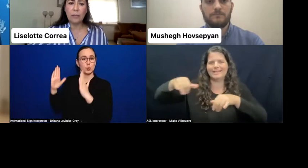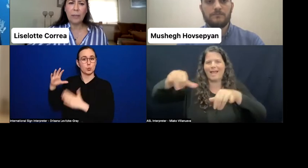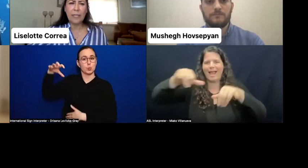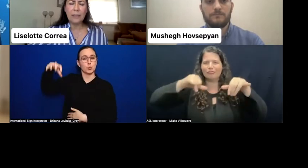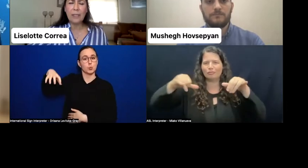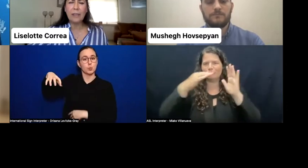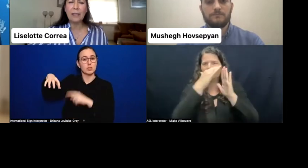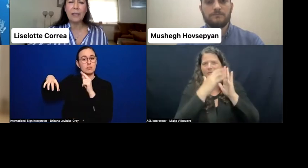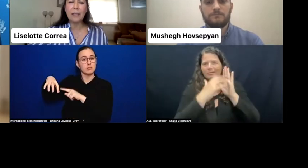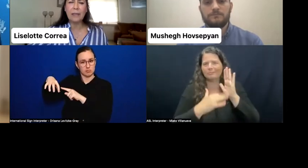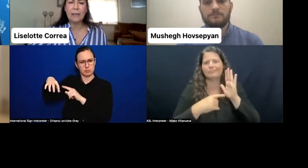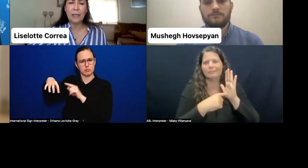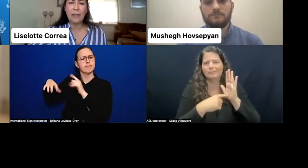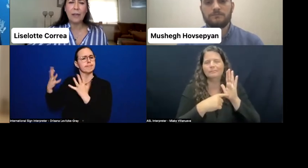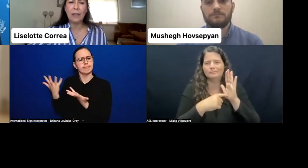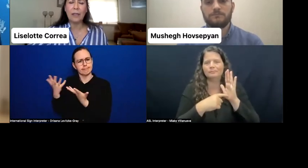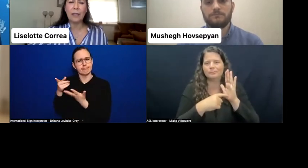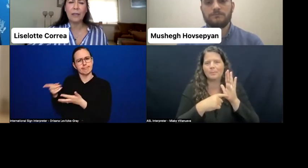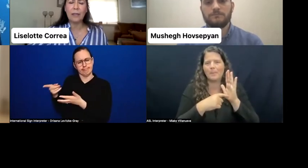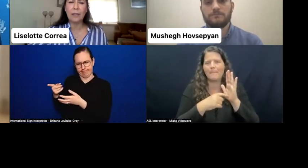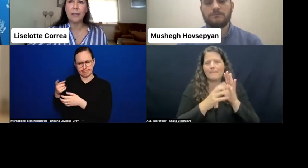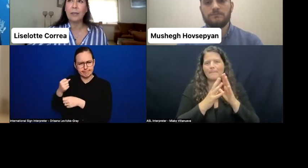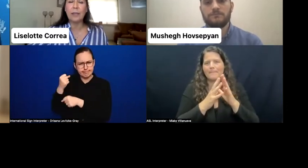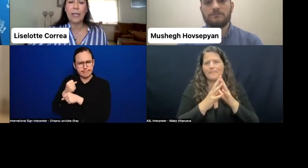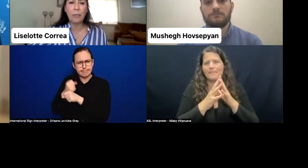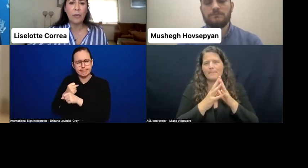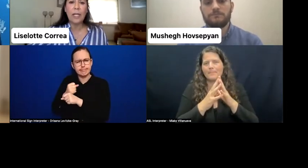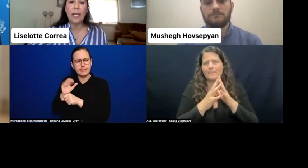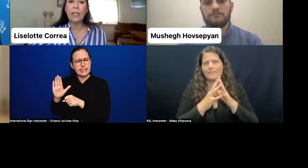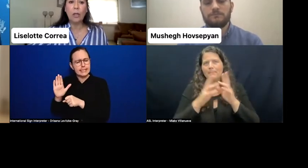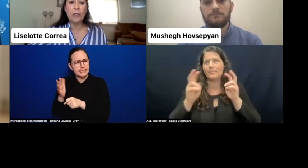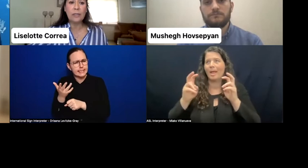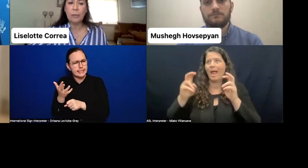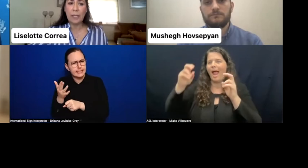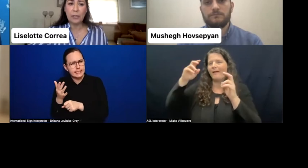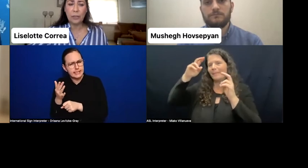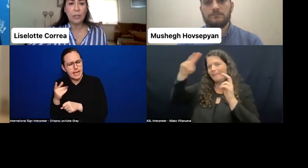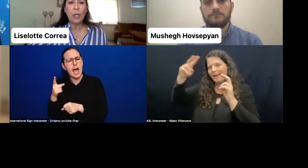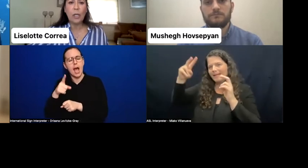the Mexican standard in labor and non-discrimination,